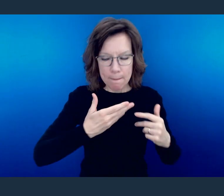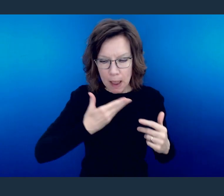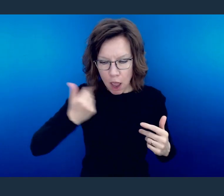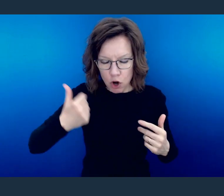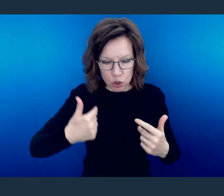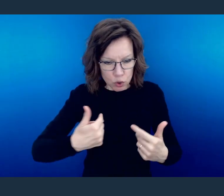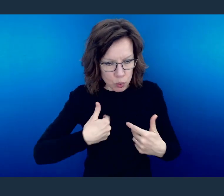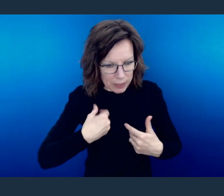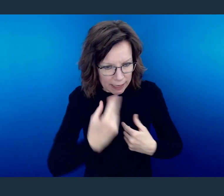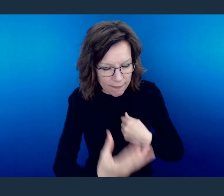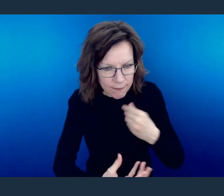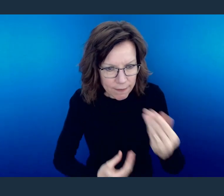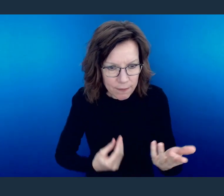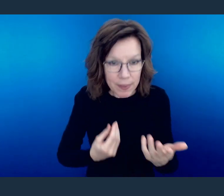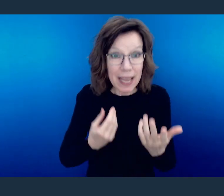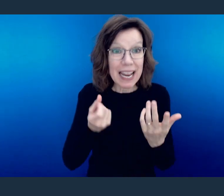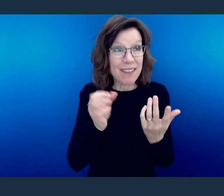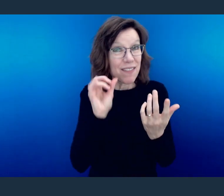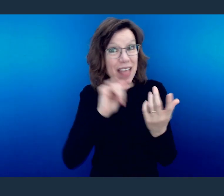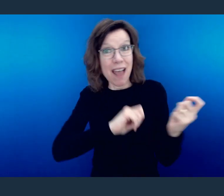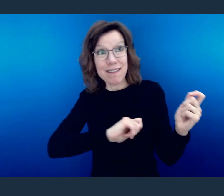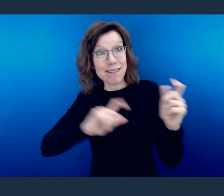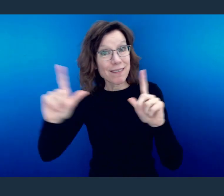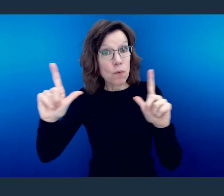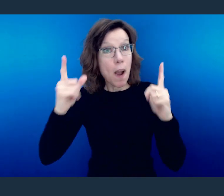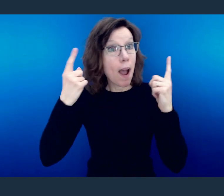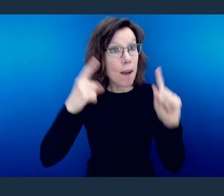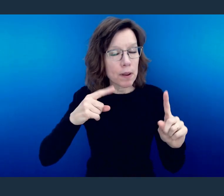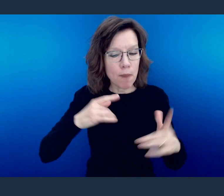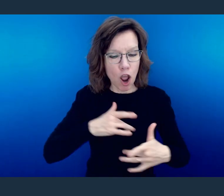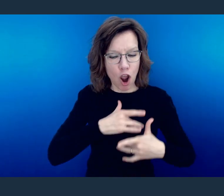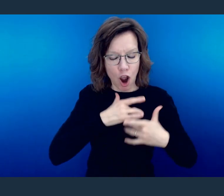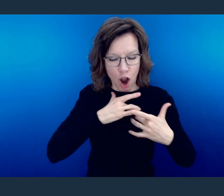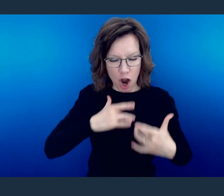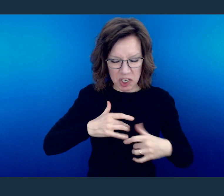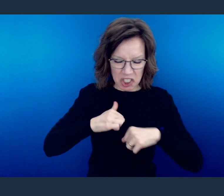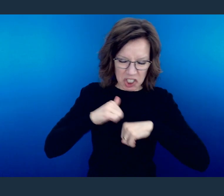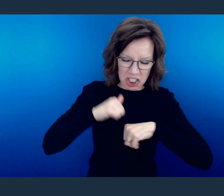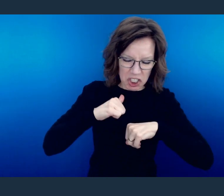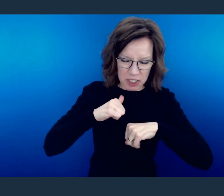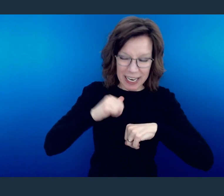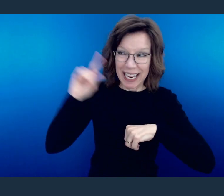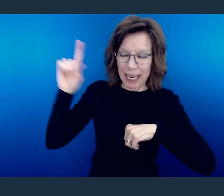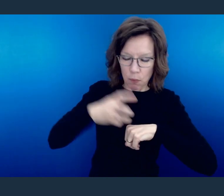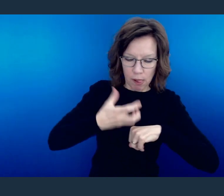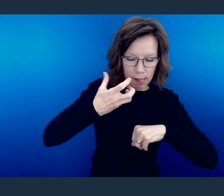clay and take what was a stone and make it like flesh, where it feels and it beats for